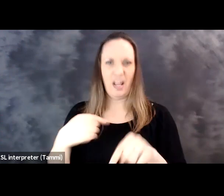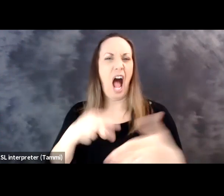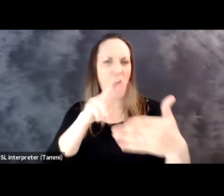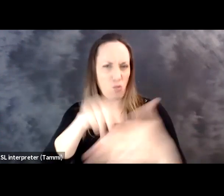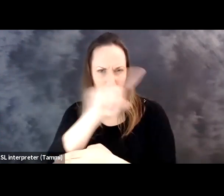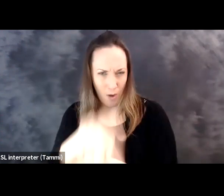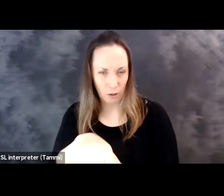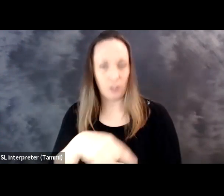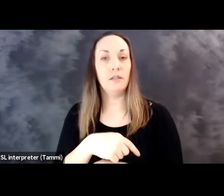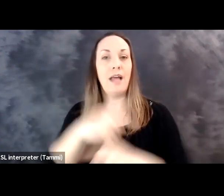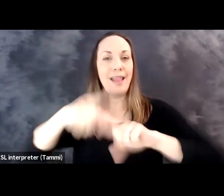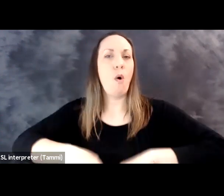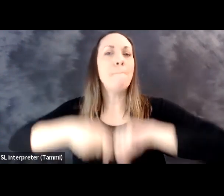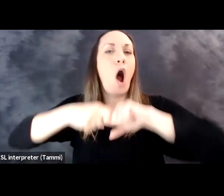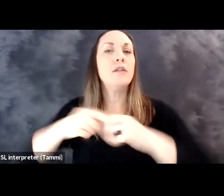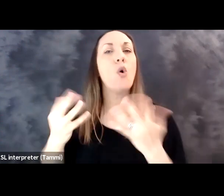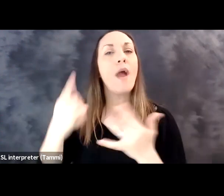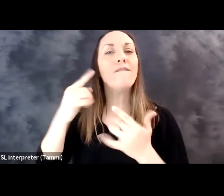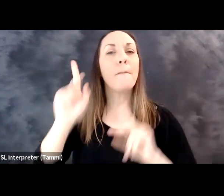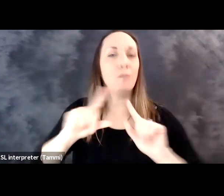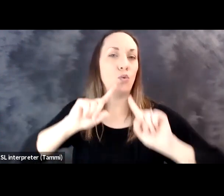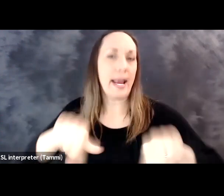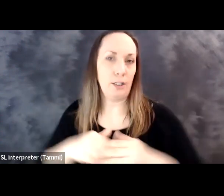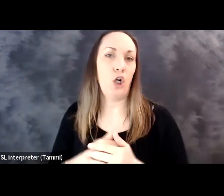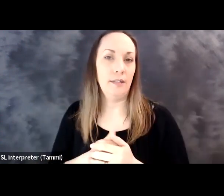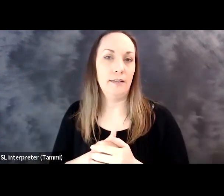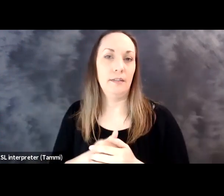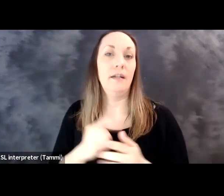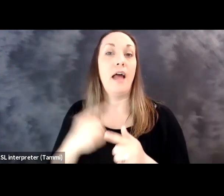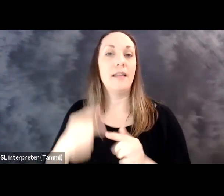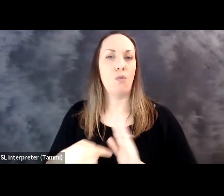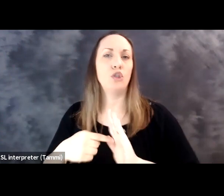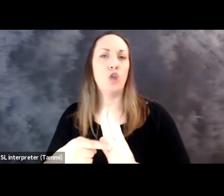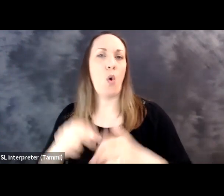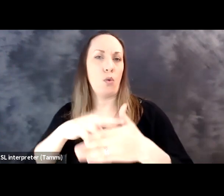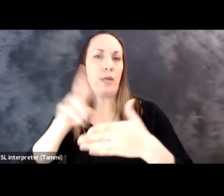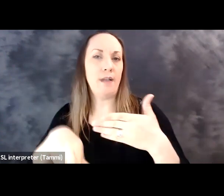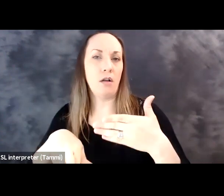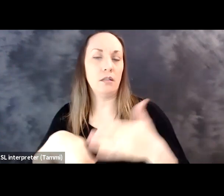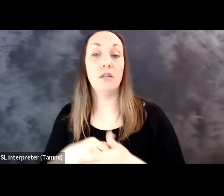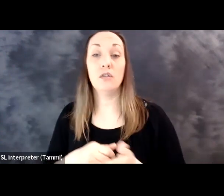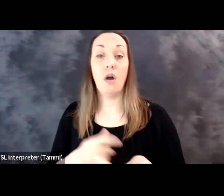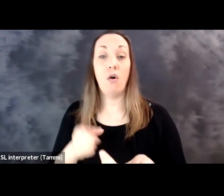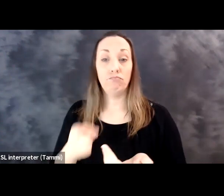the screen right now. And this is a survey poll that's up on And I'll read the questions and we're going to pause and give it some time for people to answer the questions, then